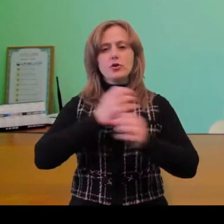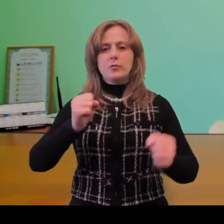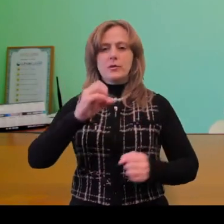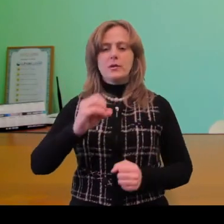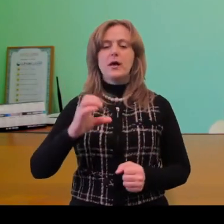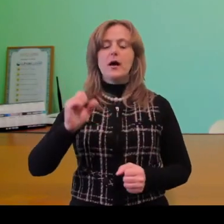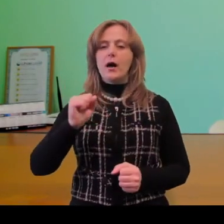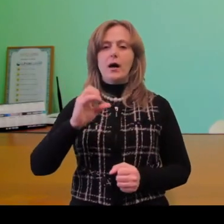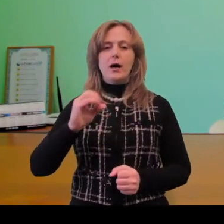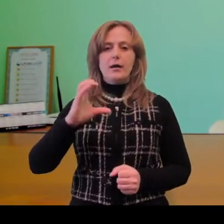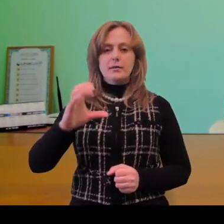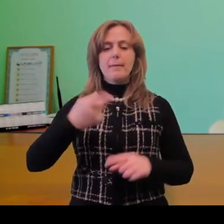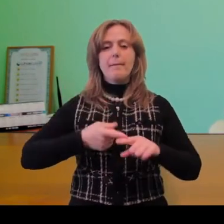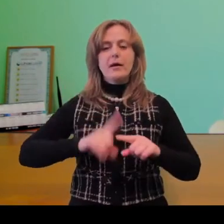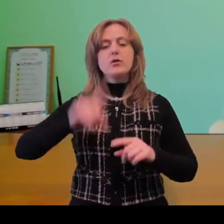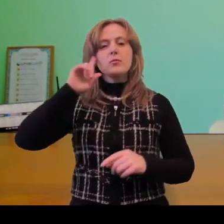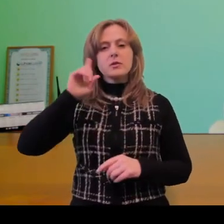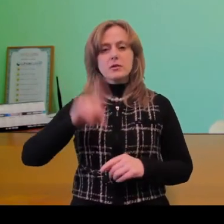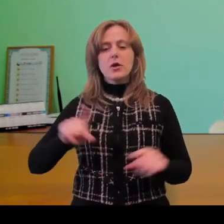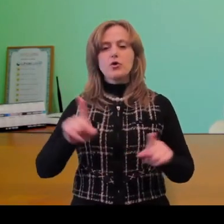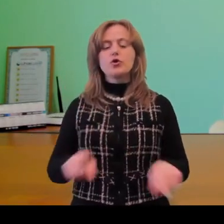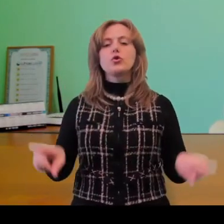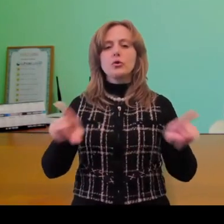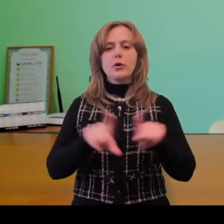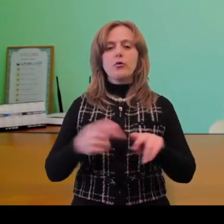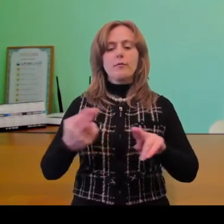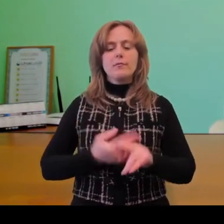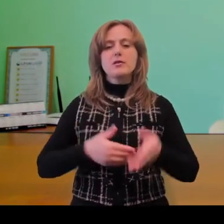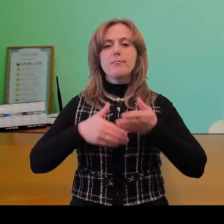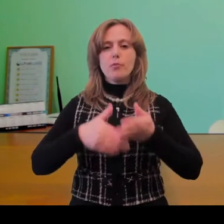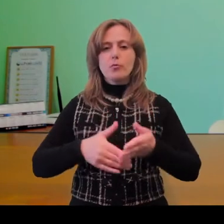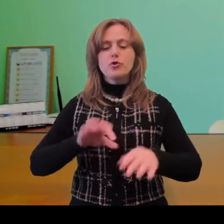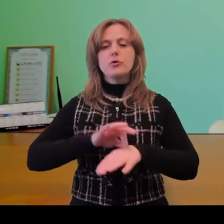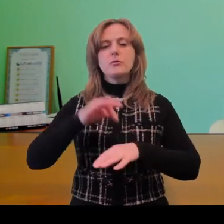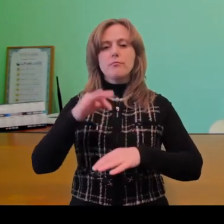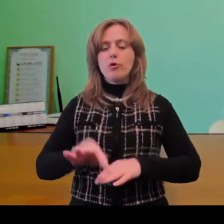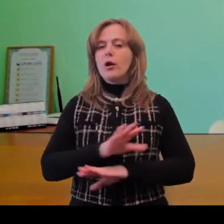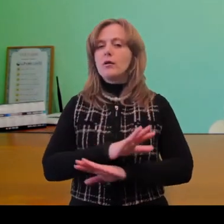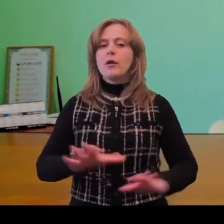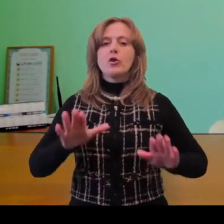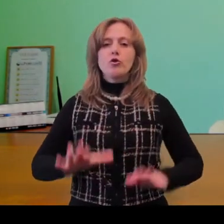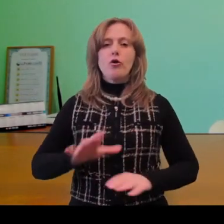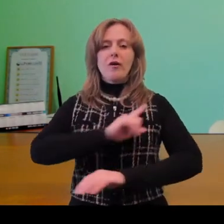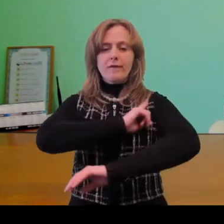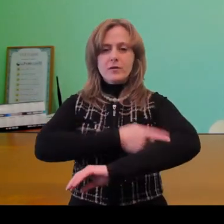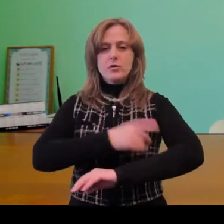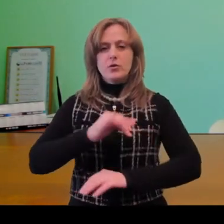This is why I know how it is to feel helplessness and pain, not only physical, but also mental.